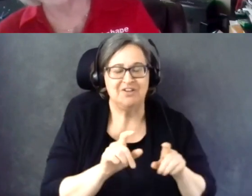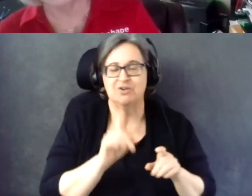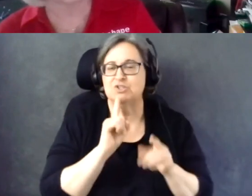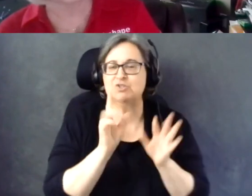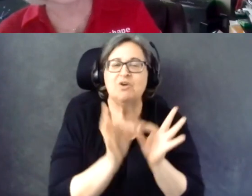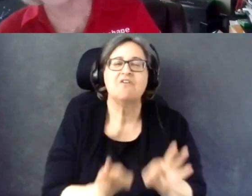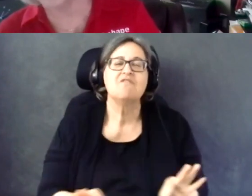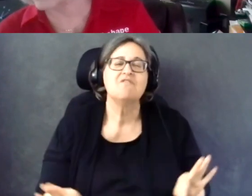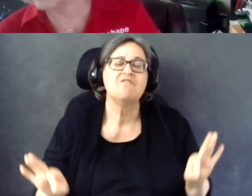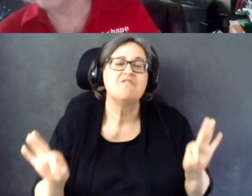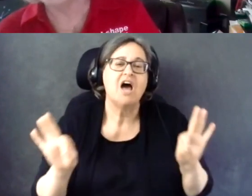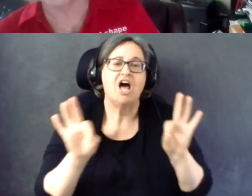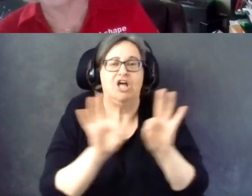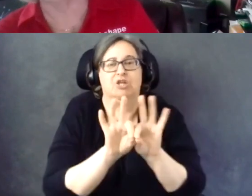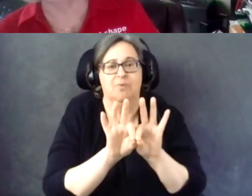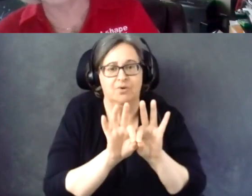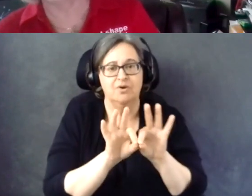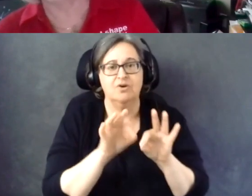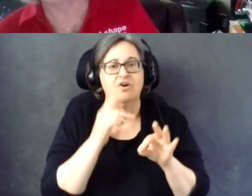It's a valuable resource for everyone.